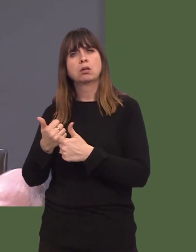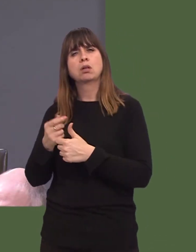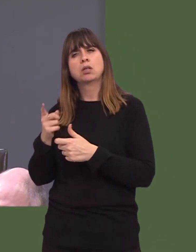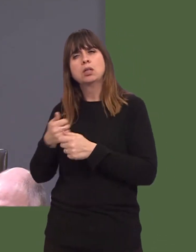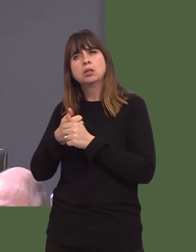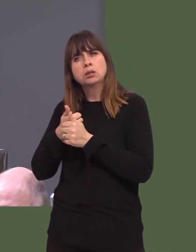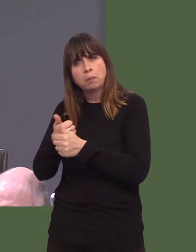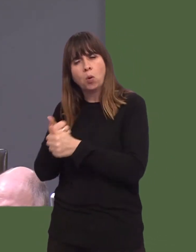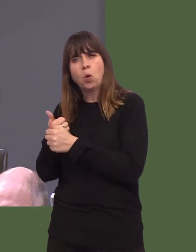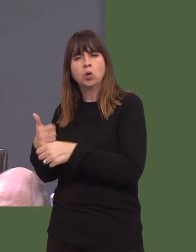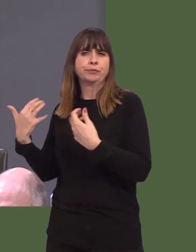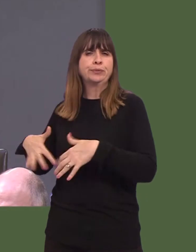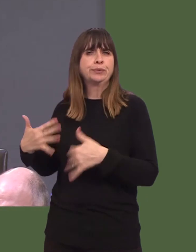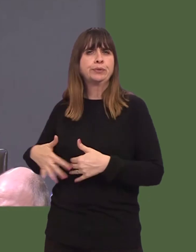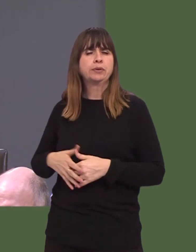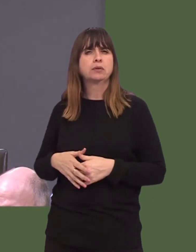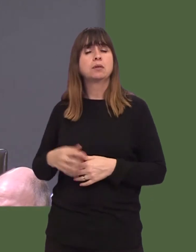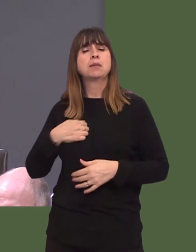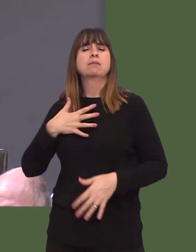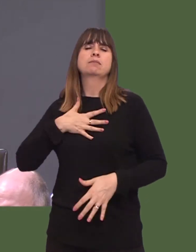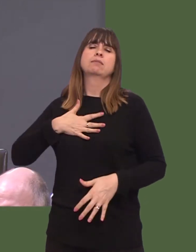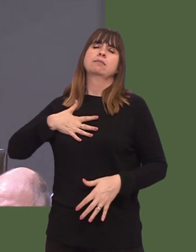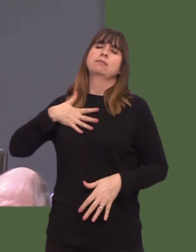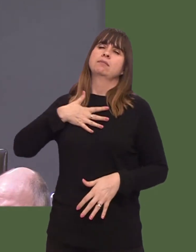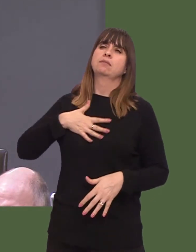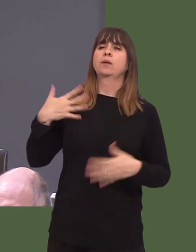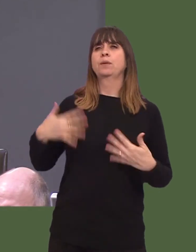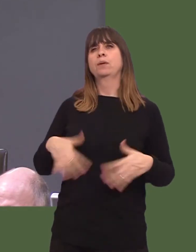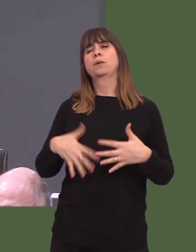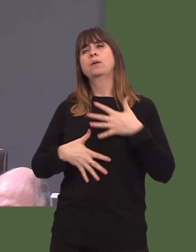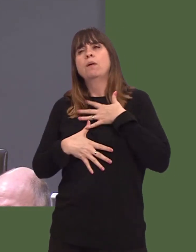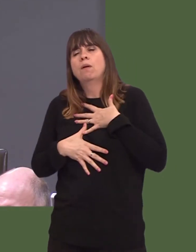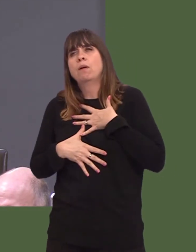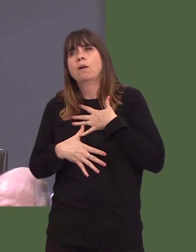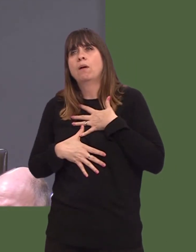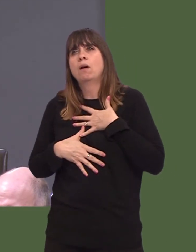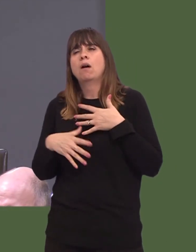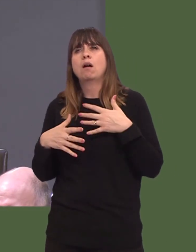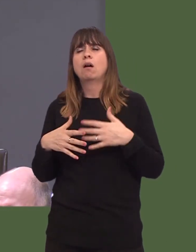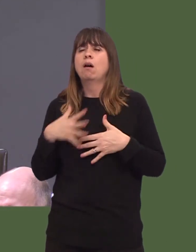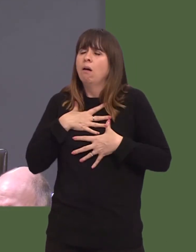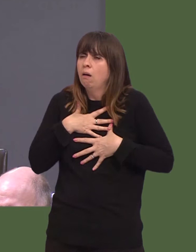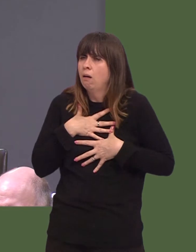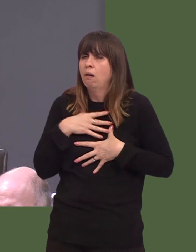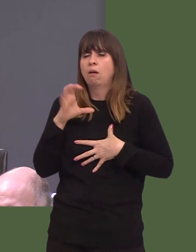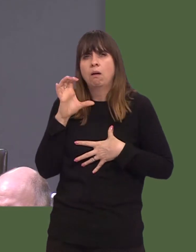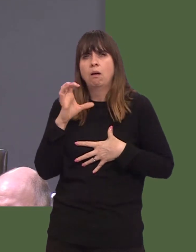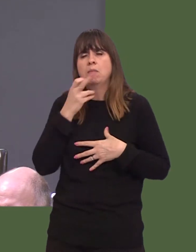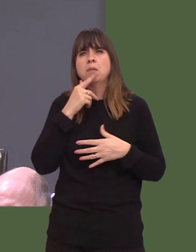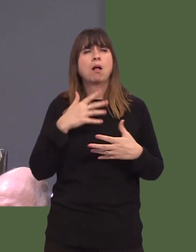But what I was probably moved by more than anything else was the total hopelessness of people who find themselves homeless now.